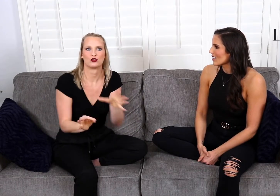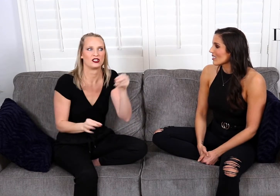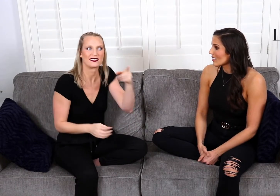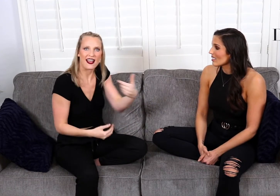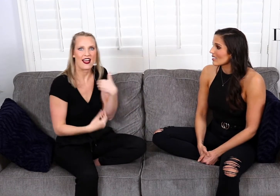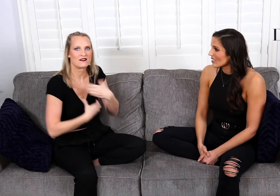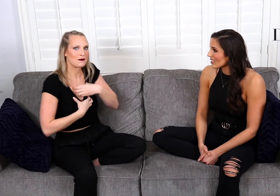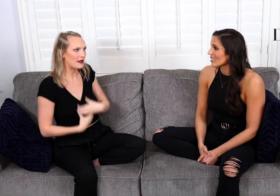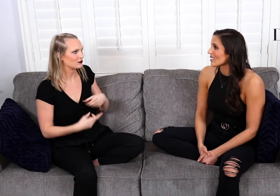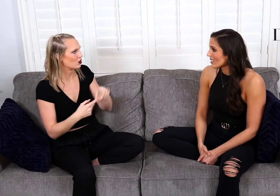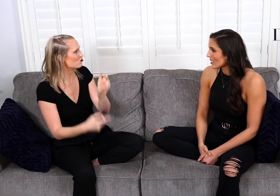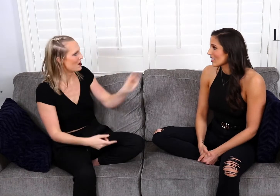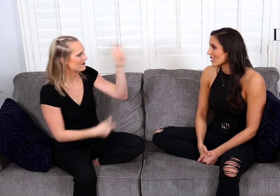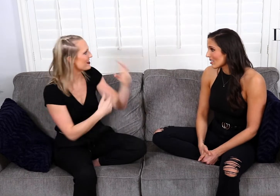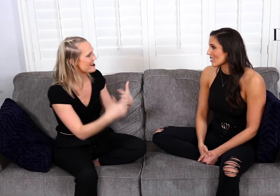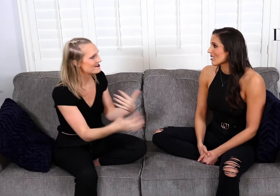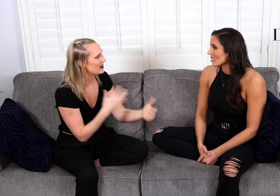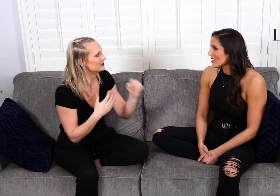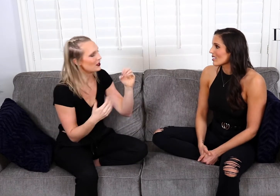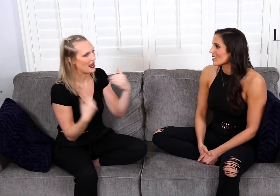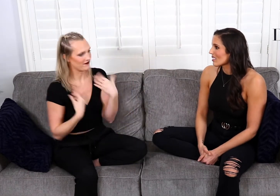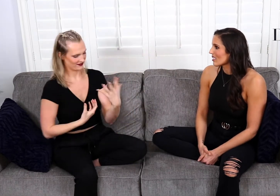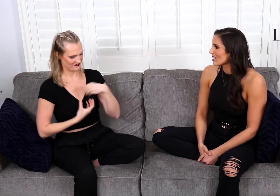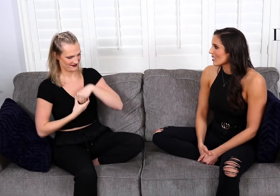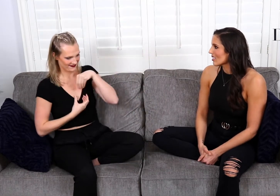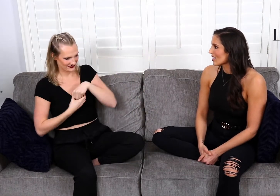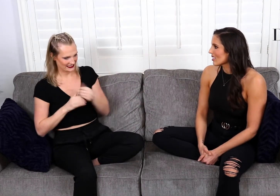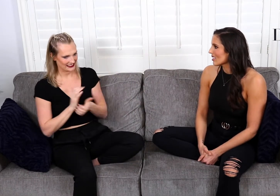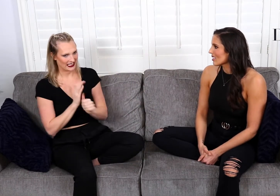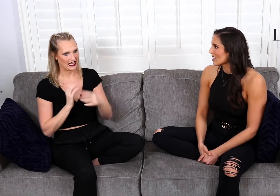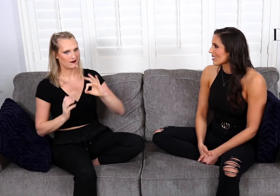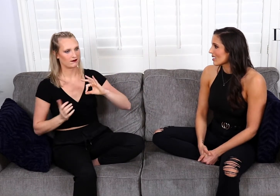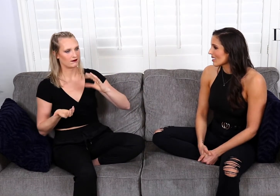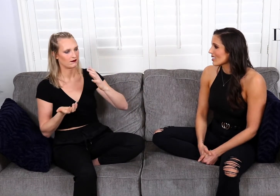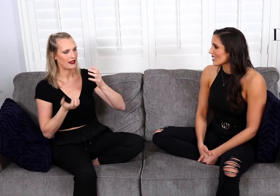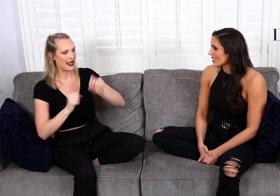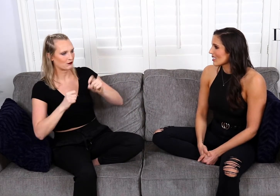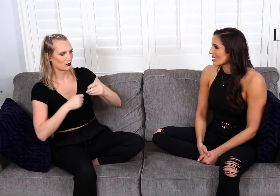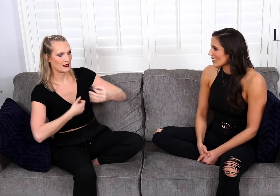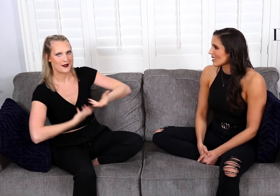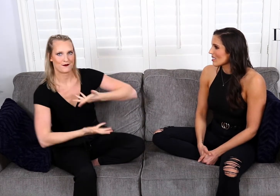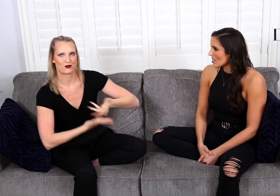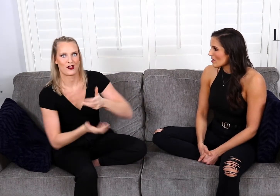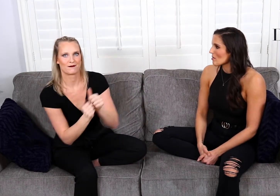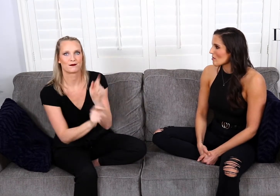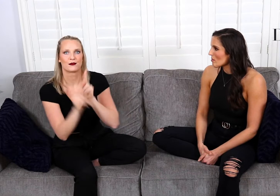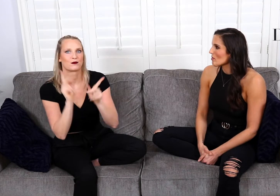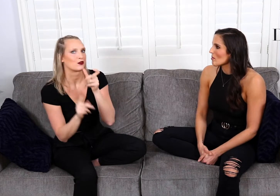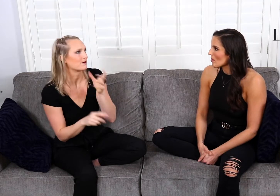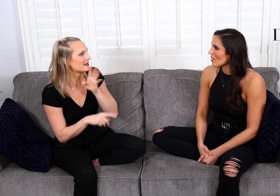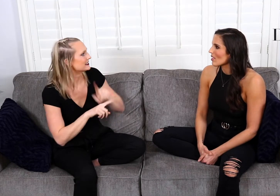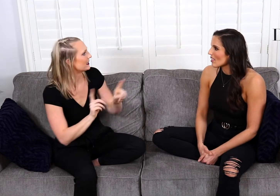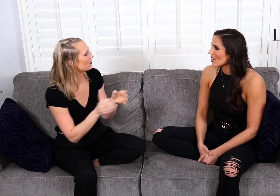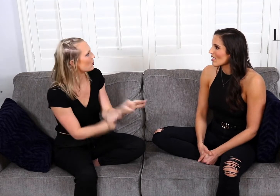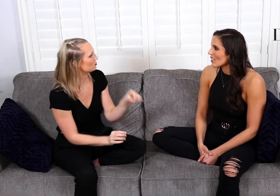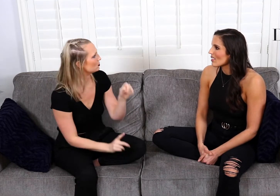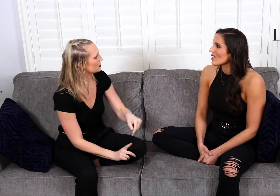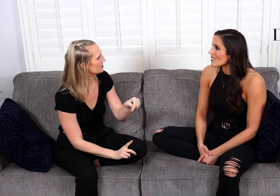they have a passion to travel anyways, so I have that skill embedded in me, of being able to converse with people who speak a different language.